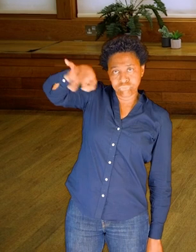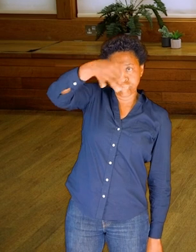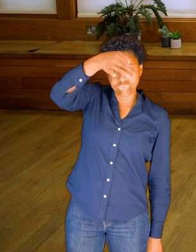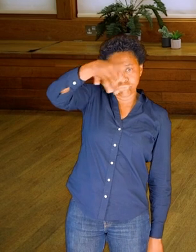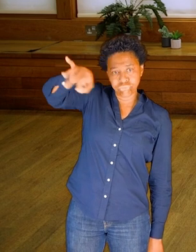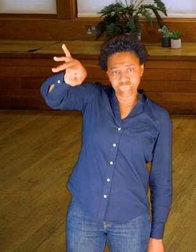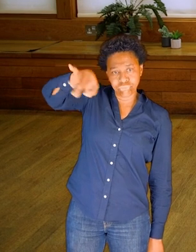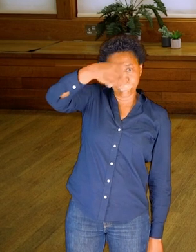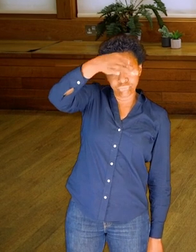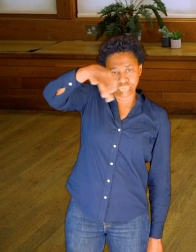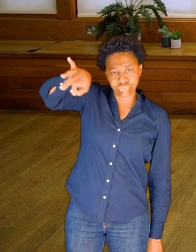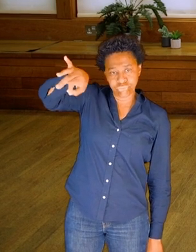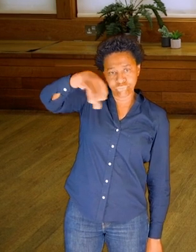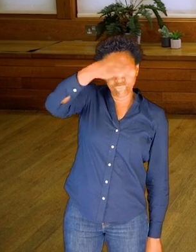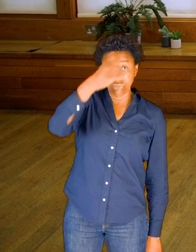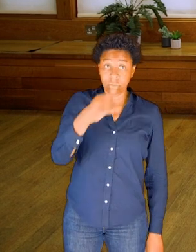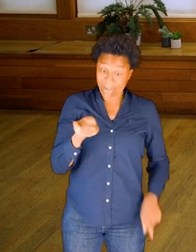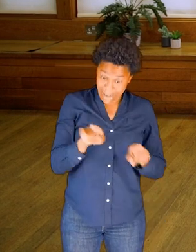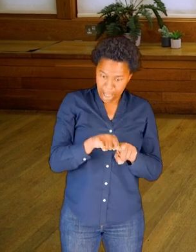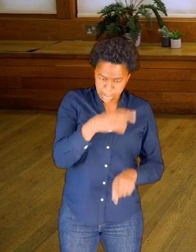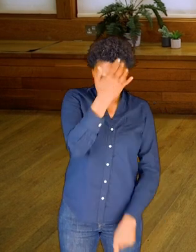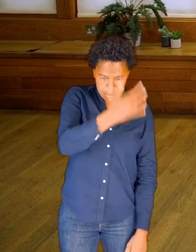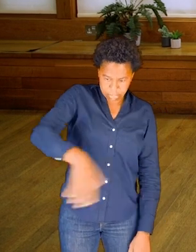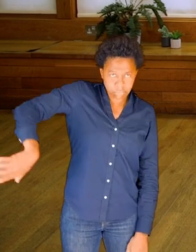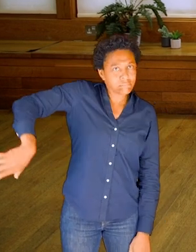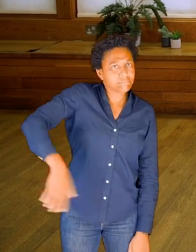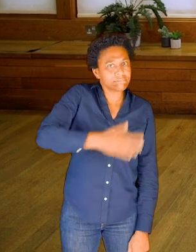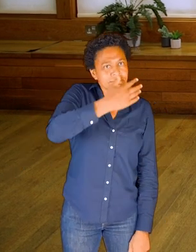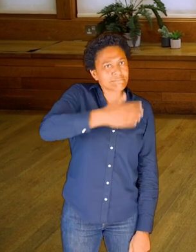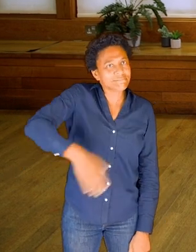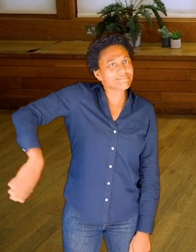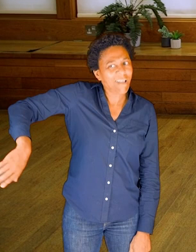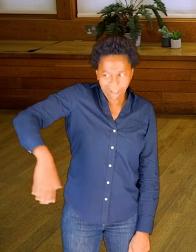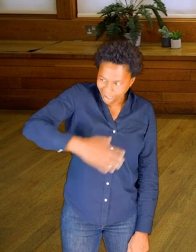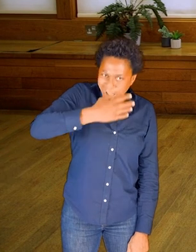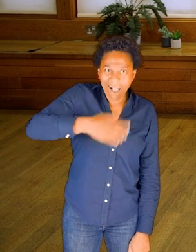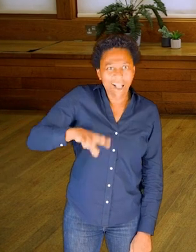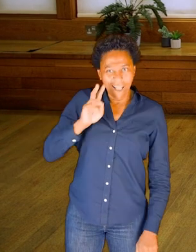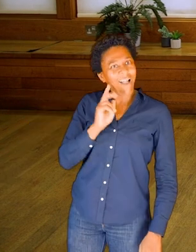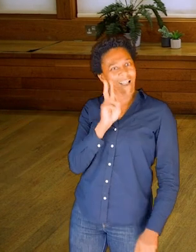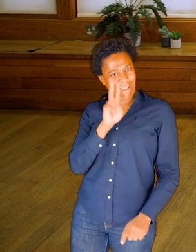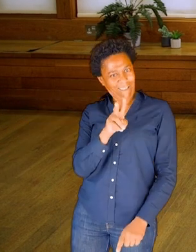and letting it swing, just like I can let a long bone or a set of long bones